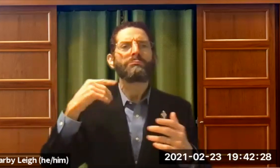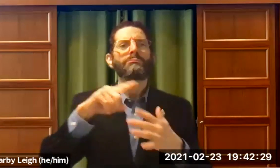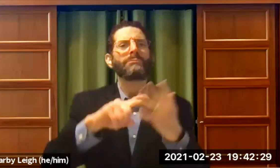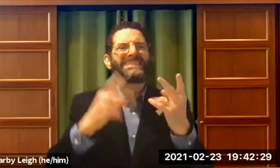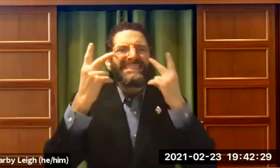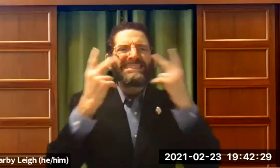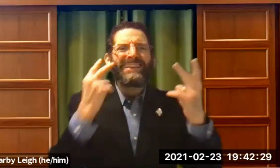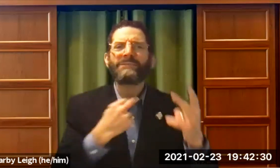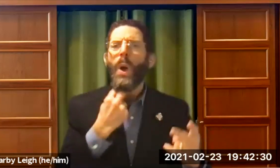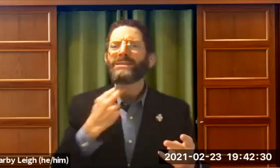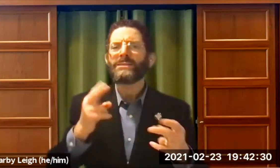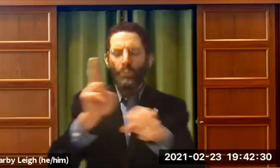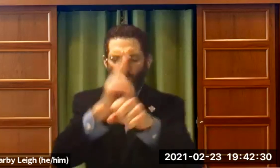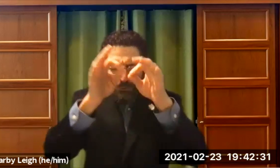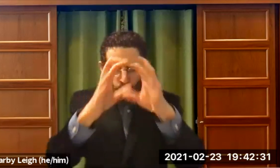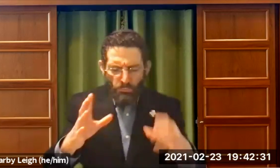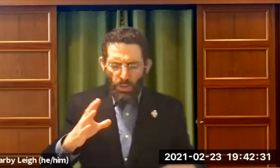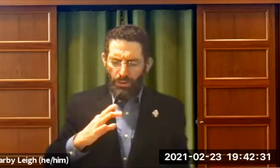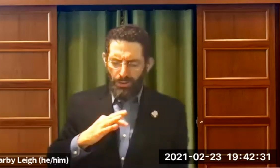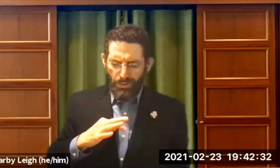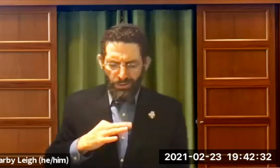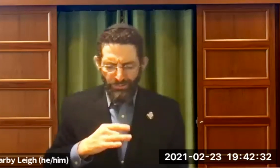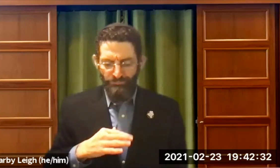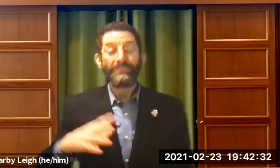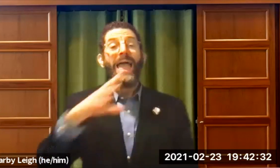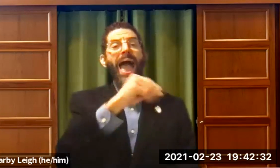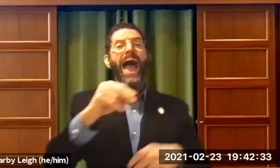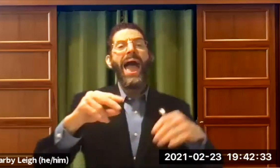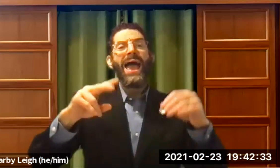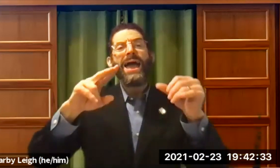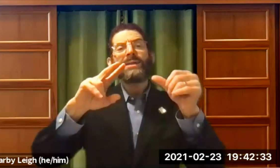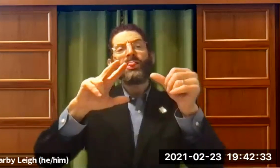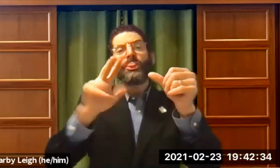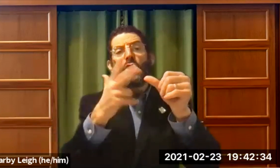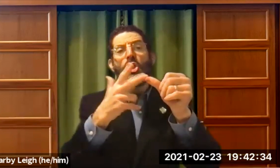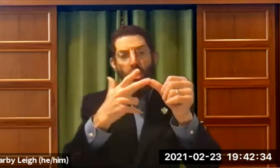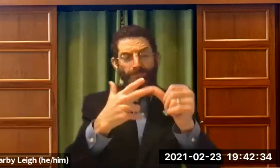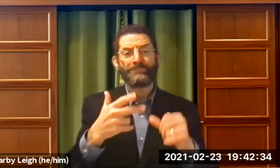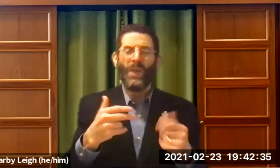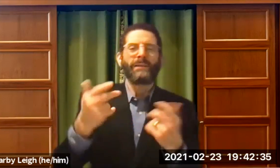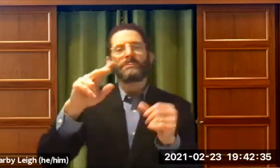And Moses was okay with using an interpreter as his voice. That really spoke to me, also.